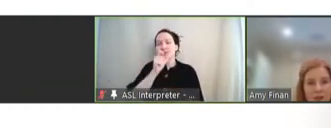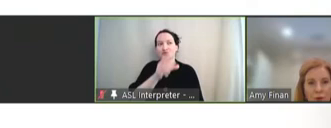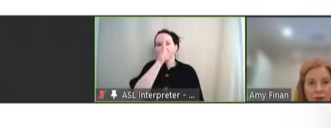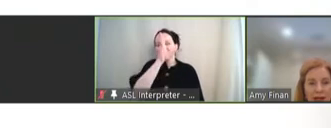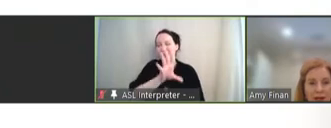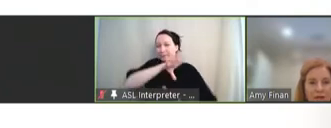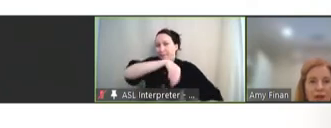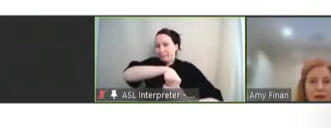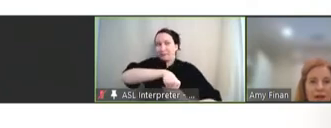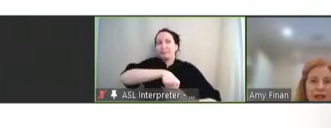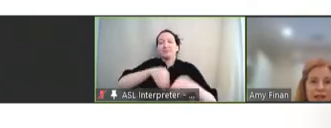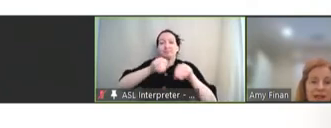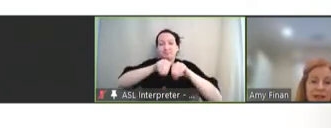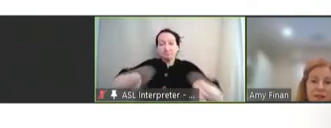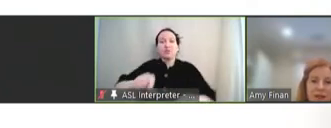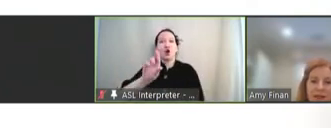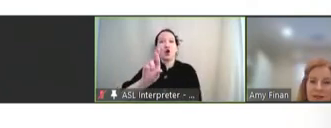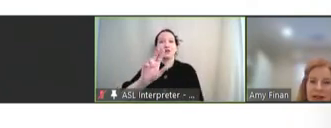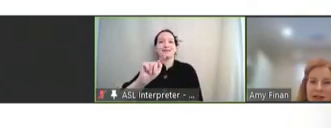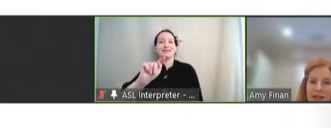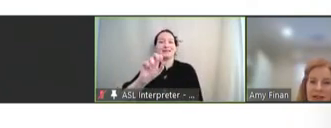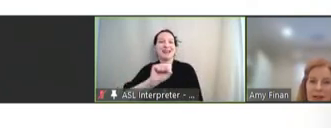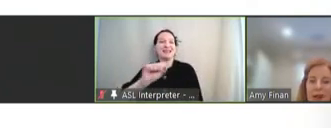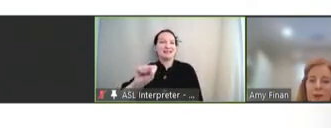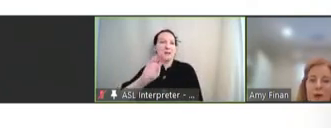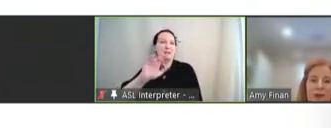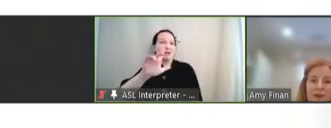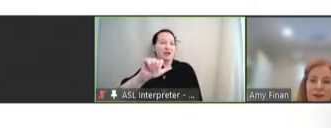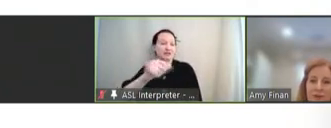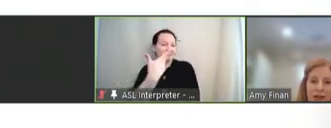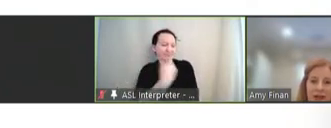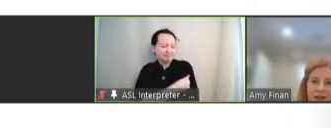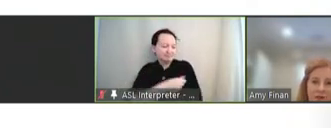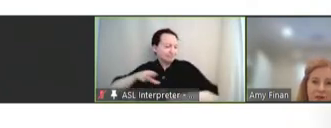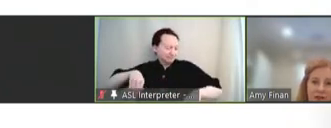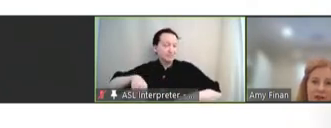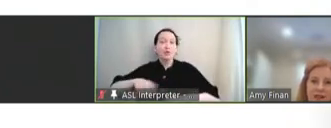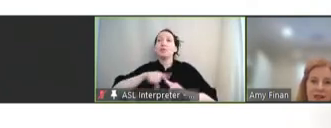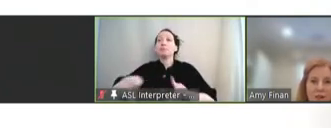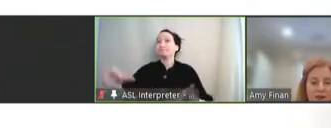in the rollout of the RTSS malaria vaccine, but we certainly are hopeful to see similar